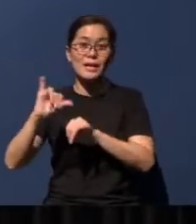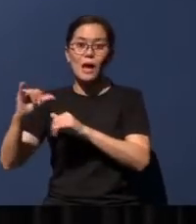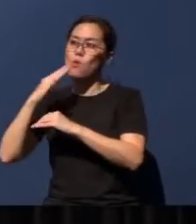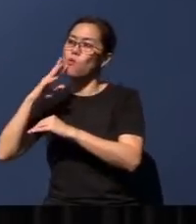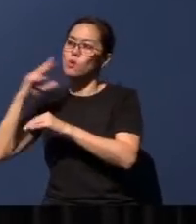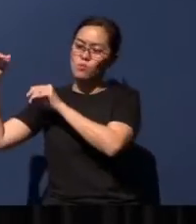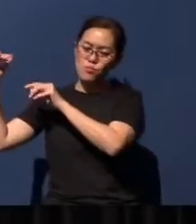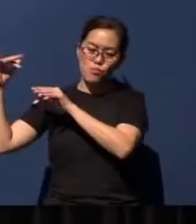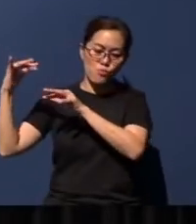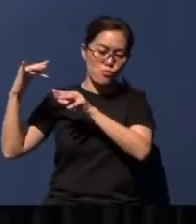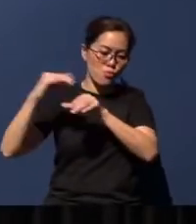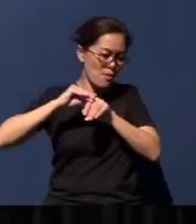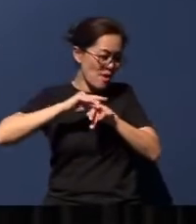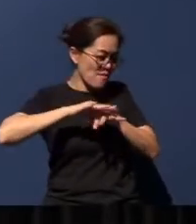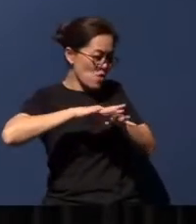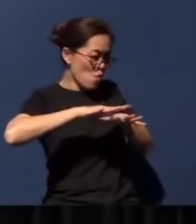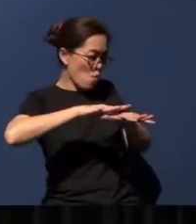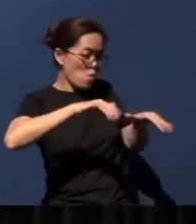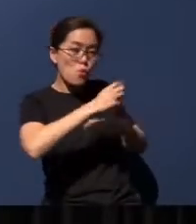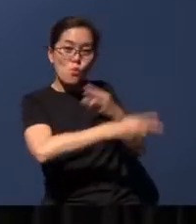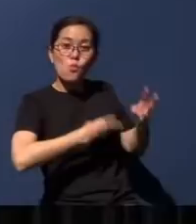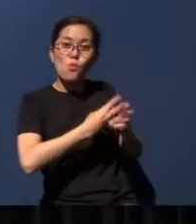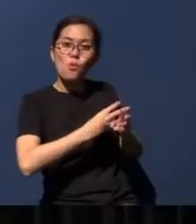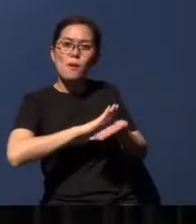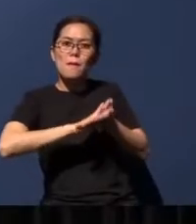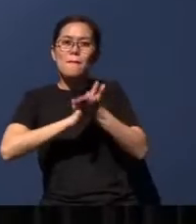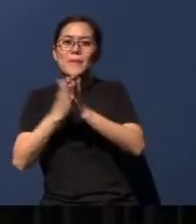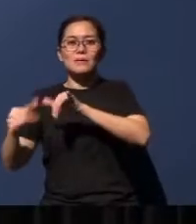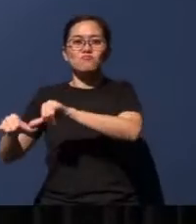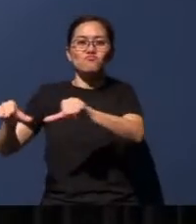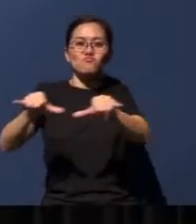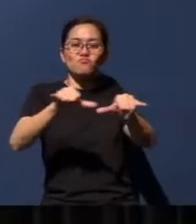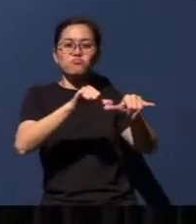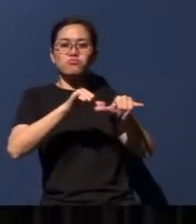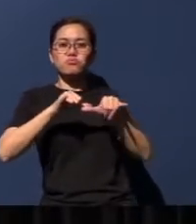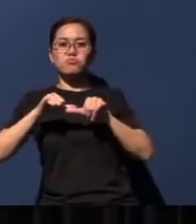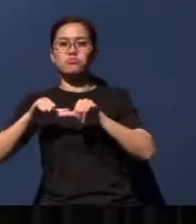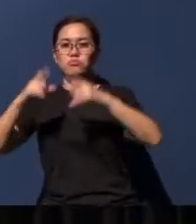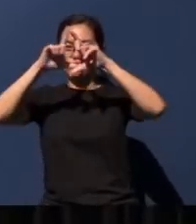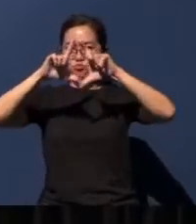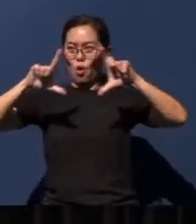to influence the world to become the standard, the banner, for living.